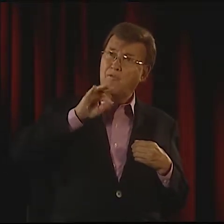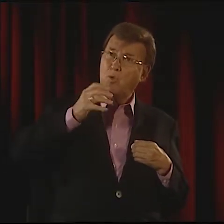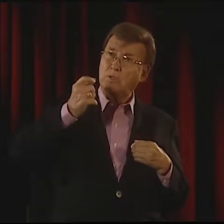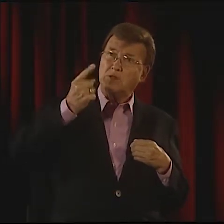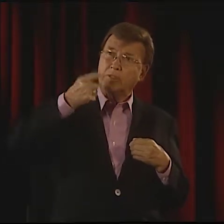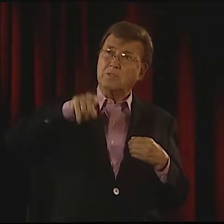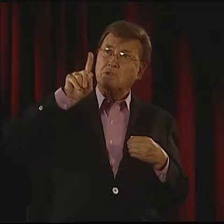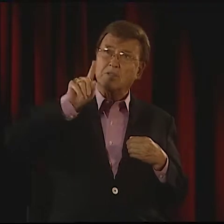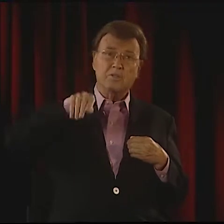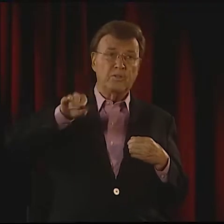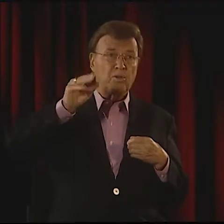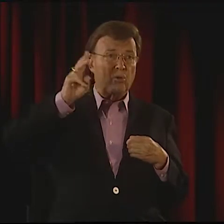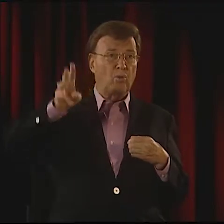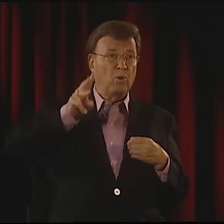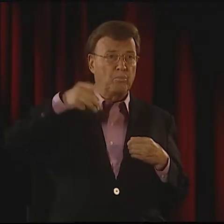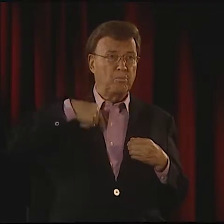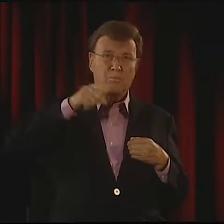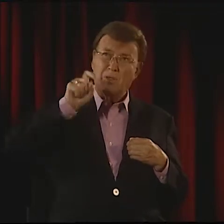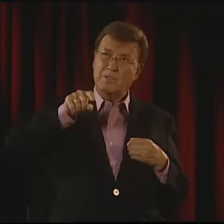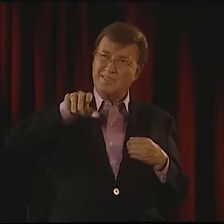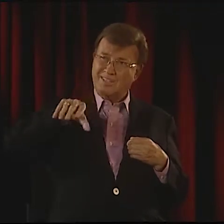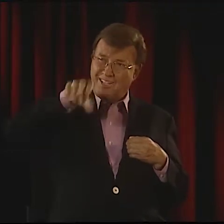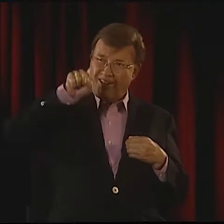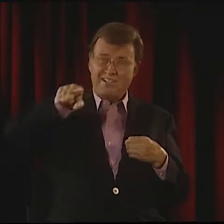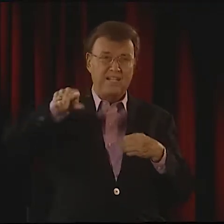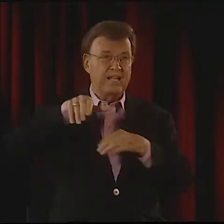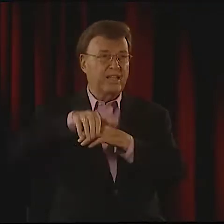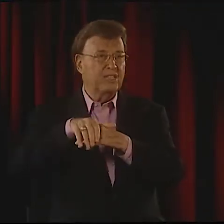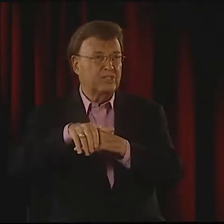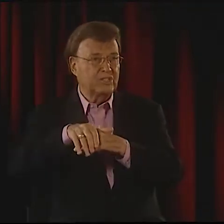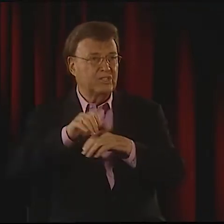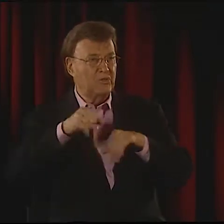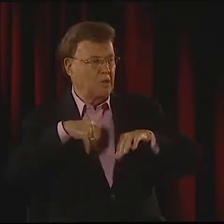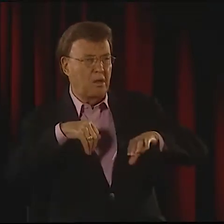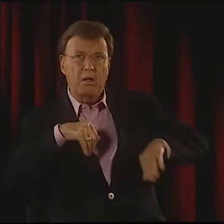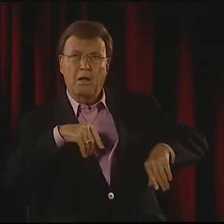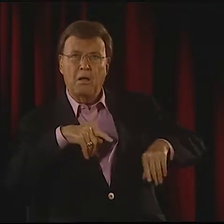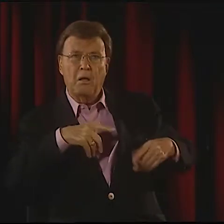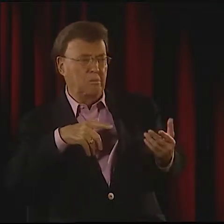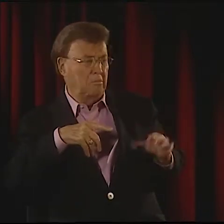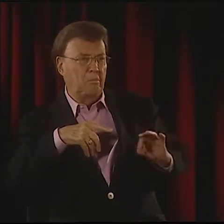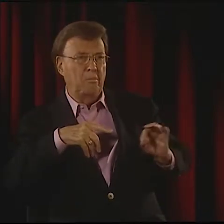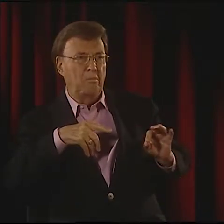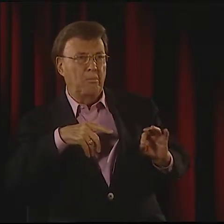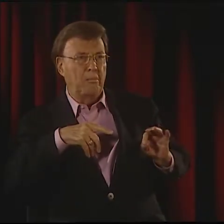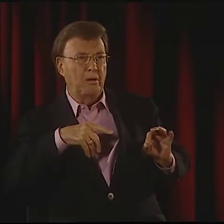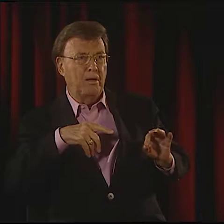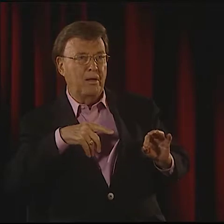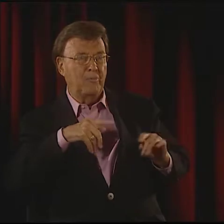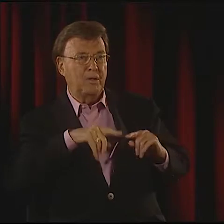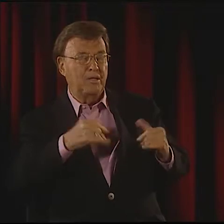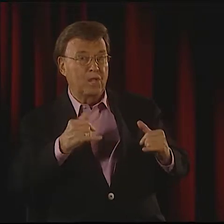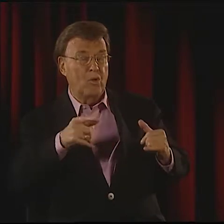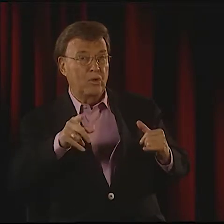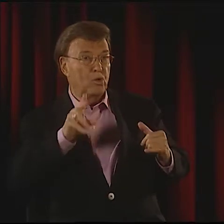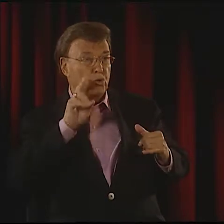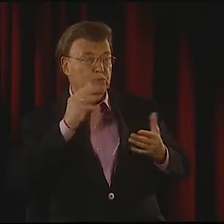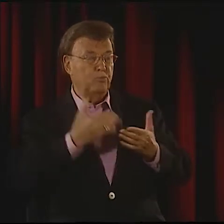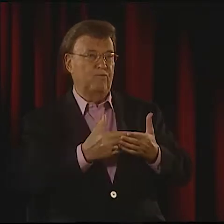TO BE SUCCESSFUL, WE NEEDED TO LEARN ENGLISH, AND ASL WAS INSIGNIFICANT, BUT NOW I HAD PROOF